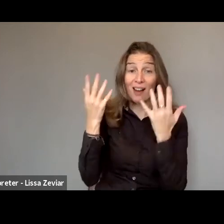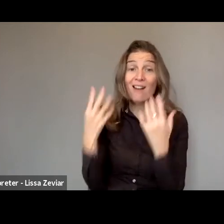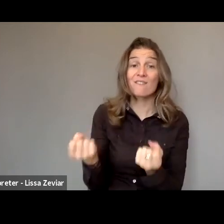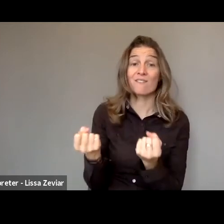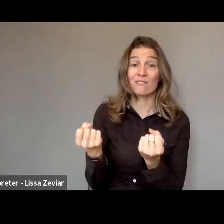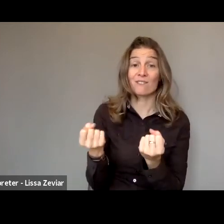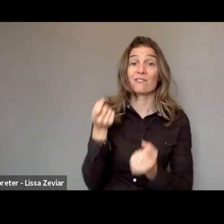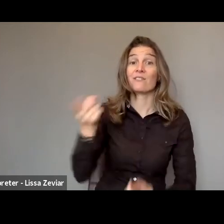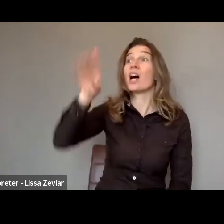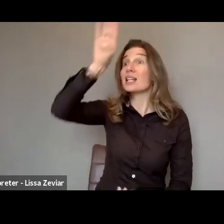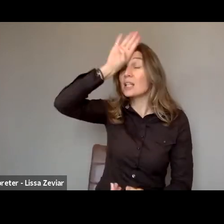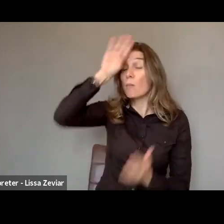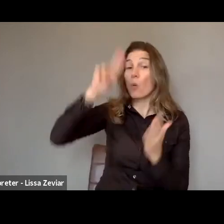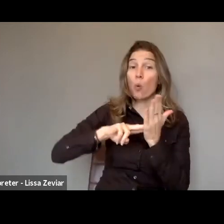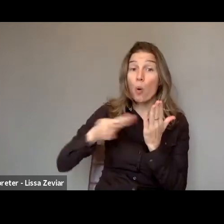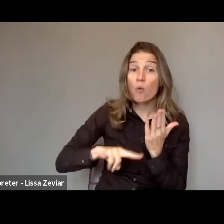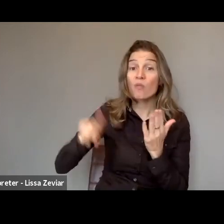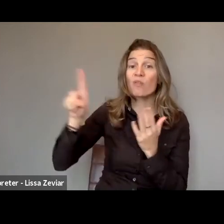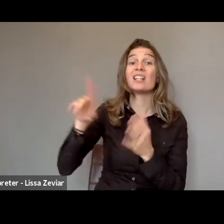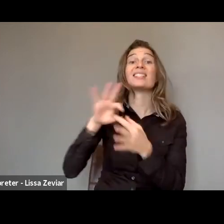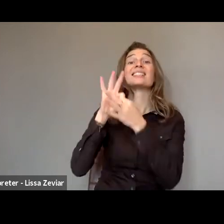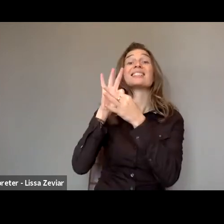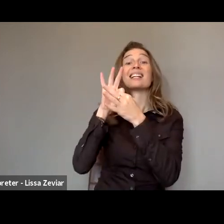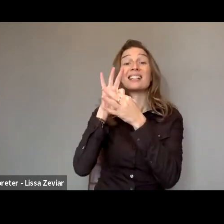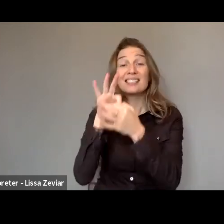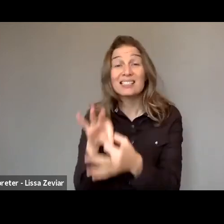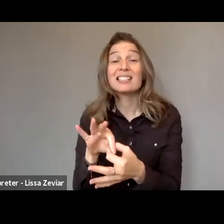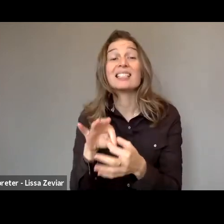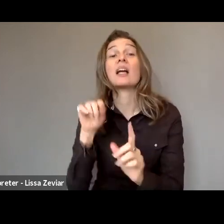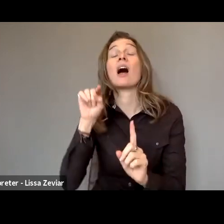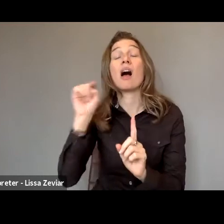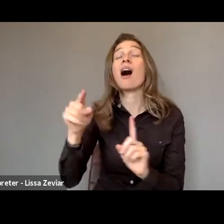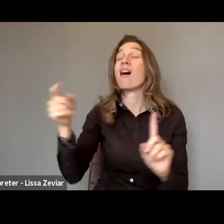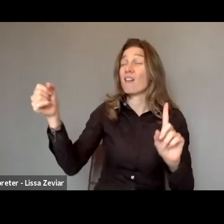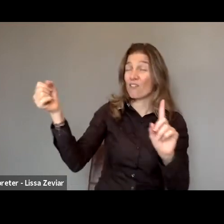on combating violence against women and domestic violence is